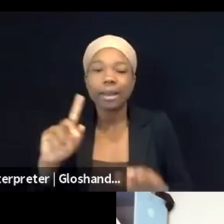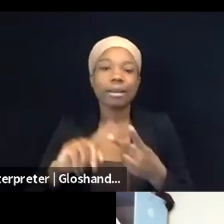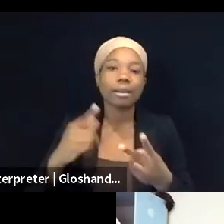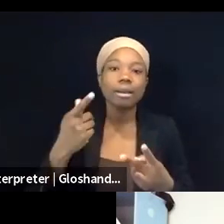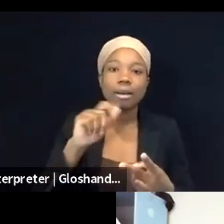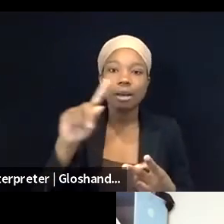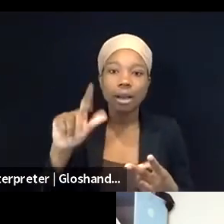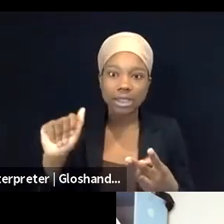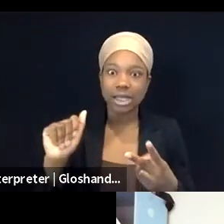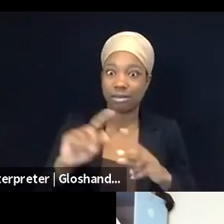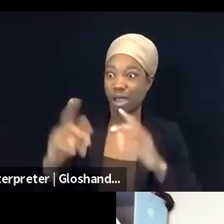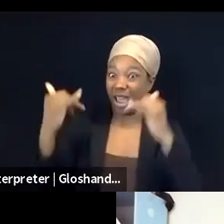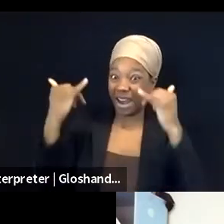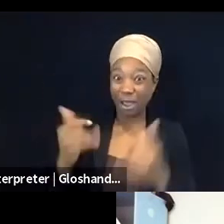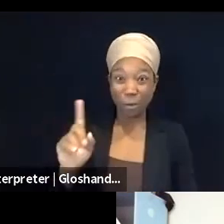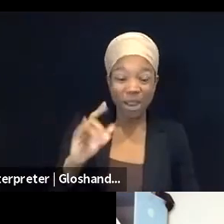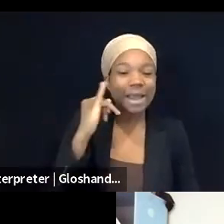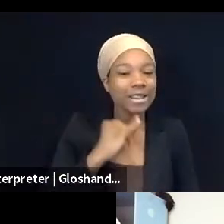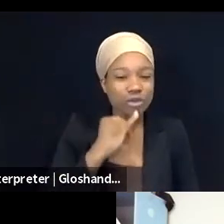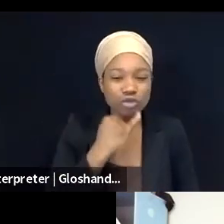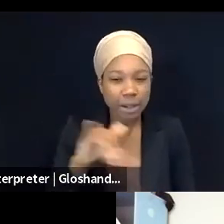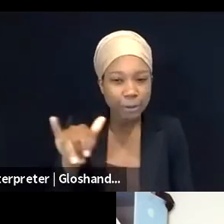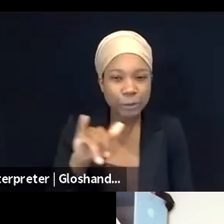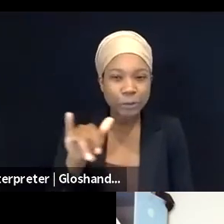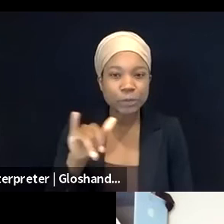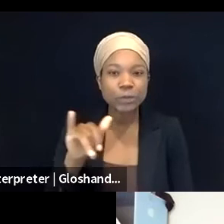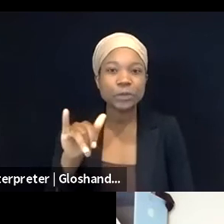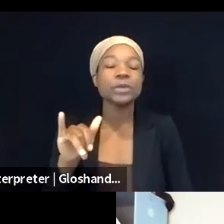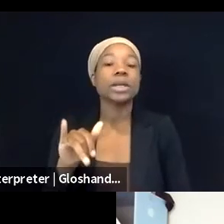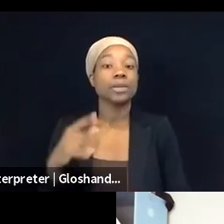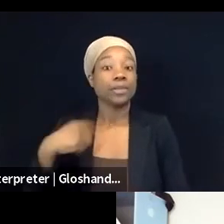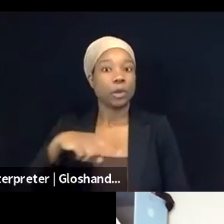right, in the, what we call, what Palestinians call 48,